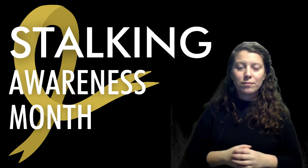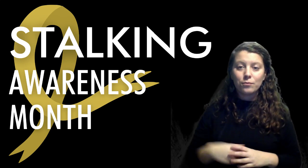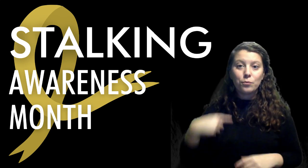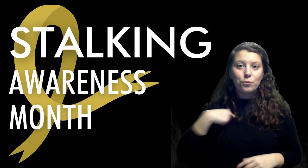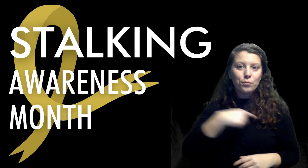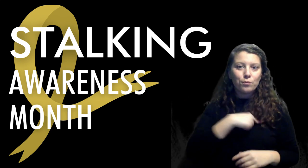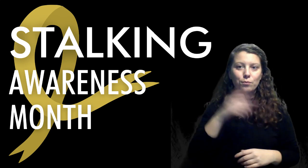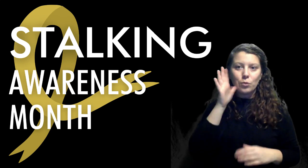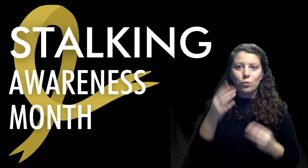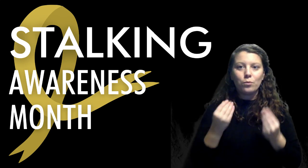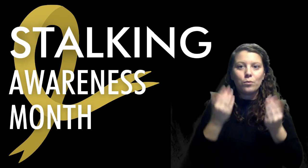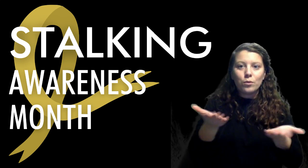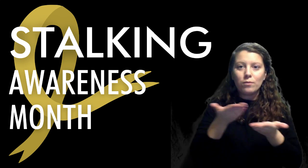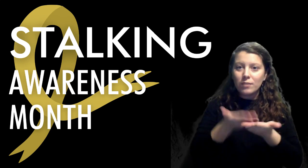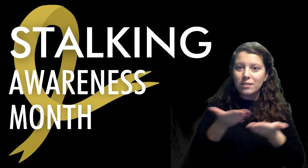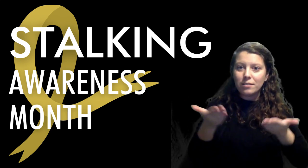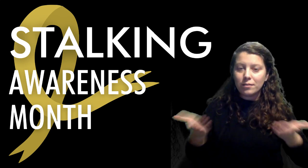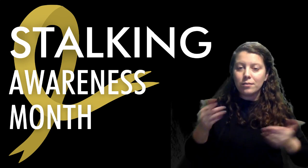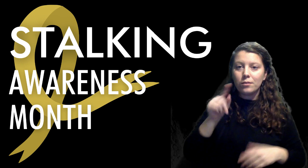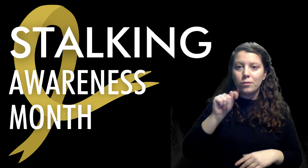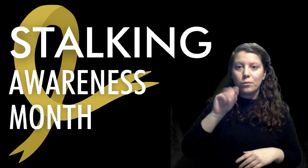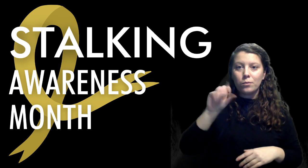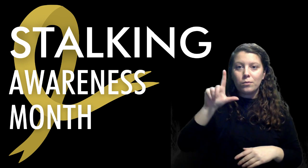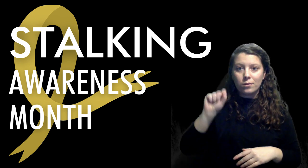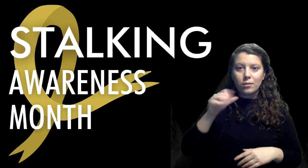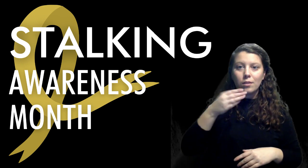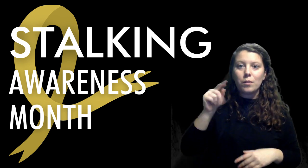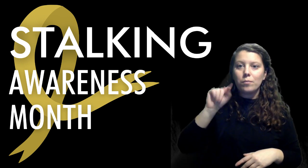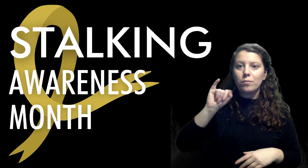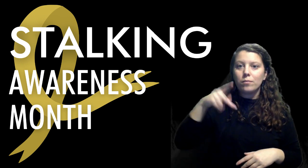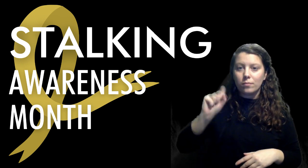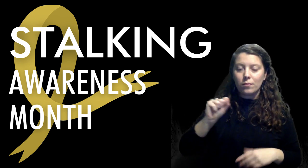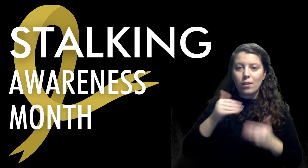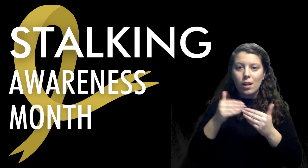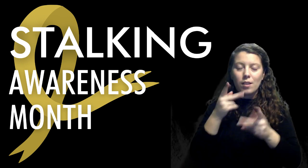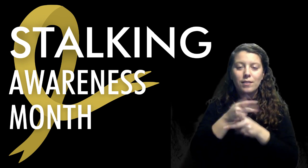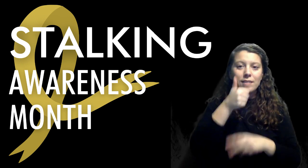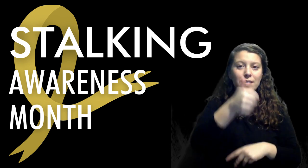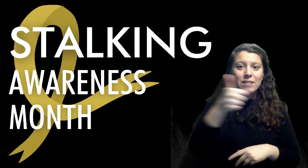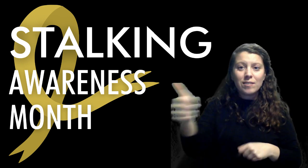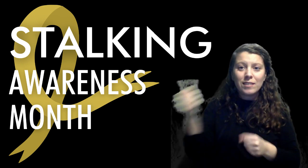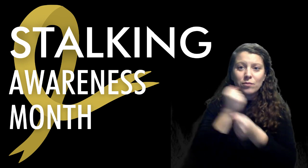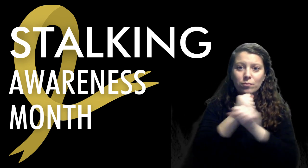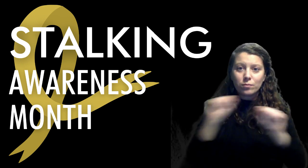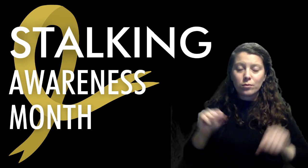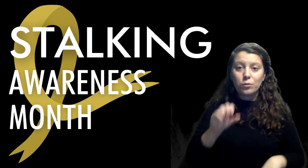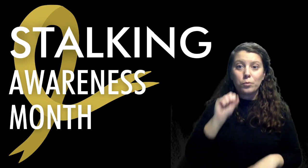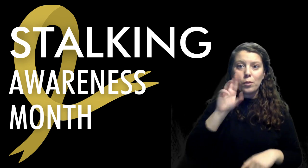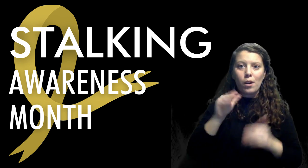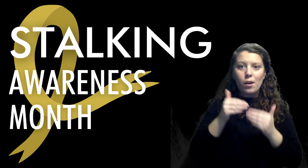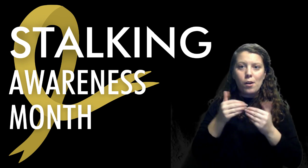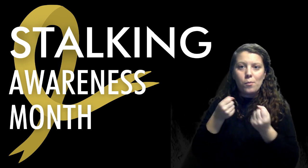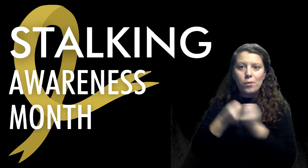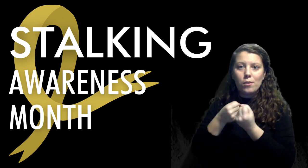We also will share resources, tips, and tools to help you to keep yourself safe or be supportive to someone who